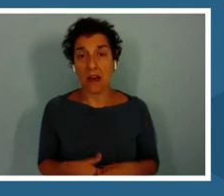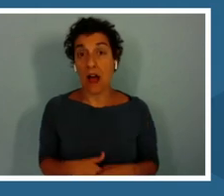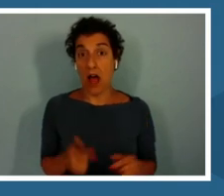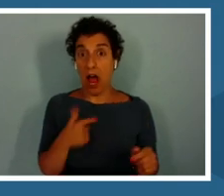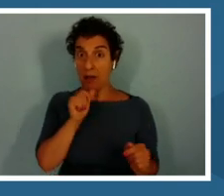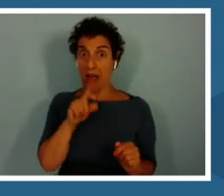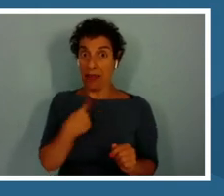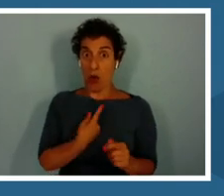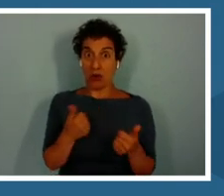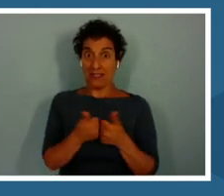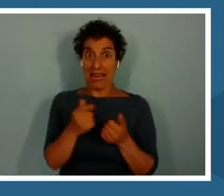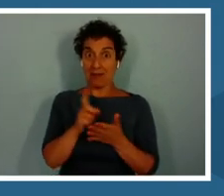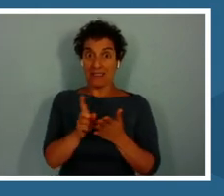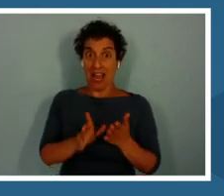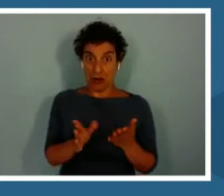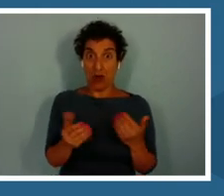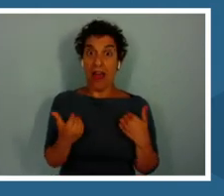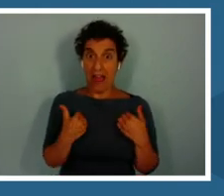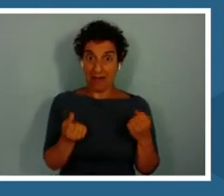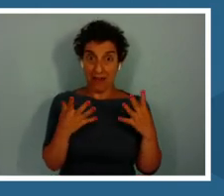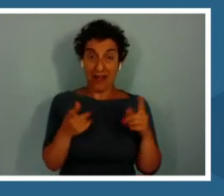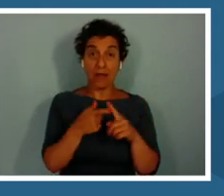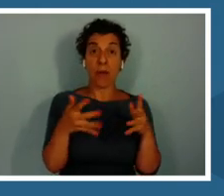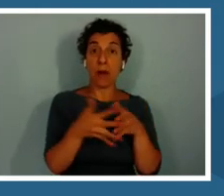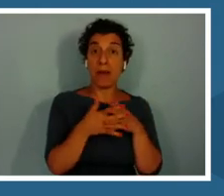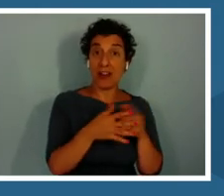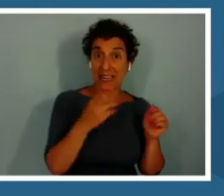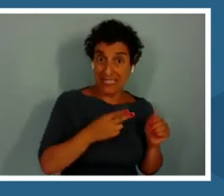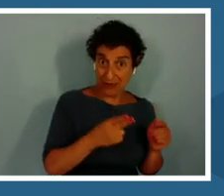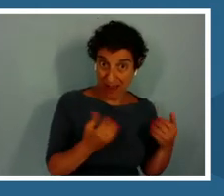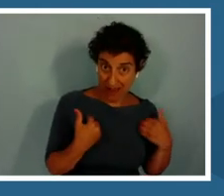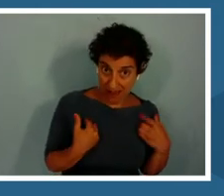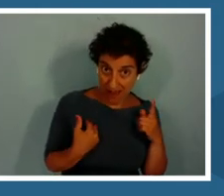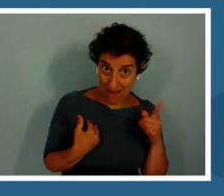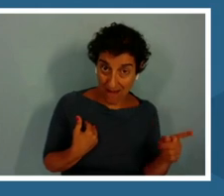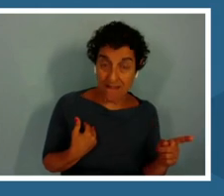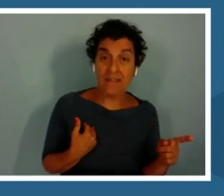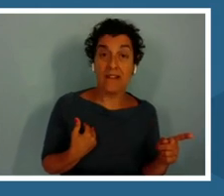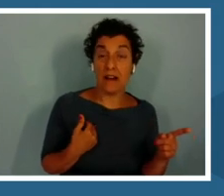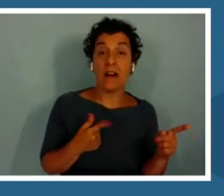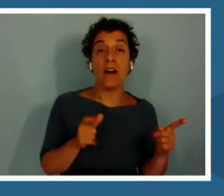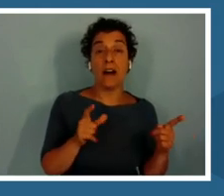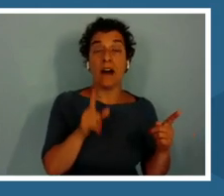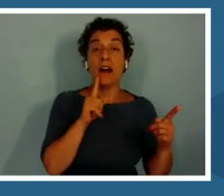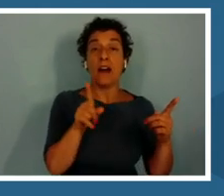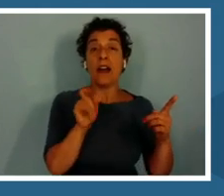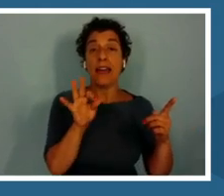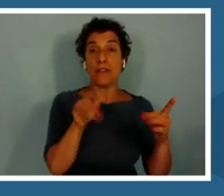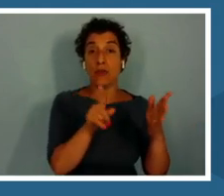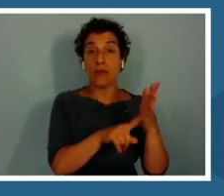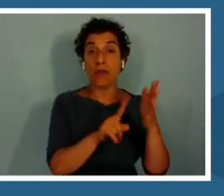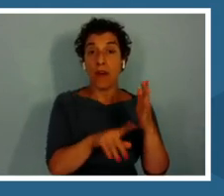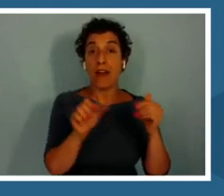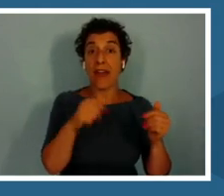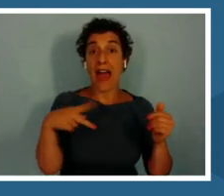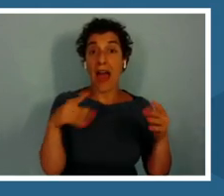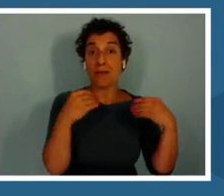We have a lot from American history that, if you go into the app store, there's one called ripped apart.